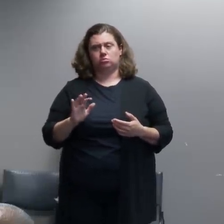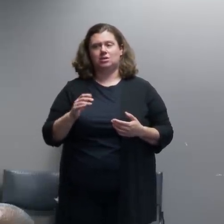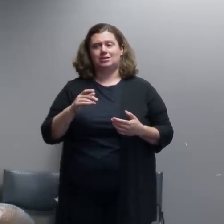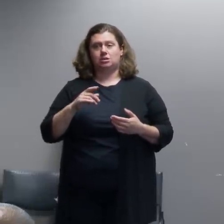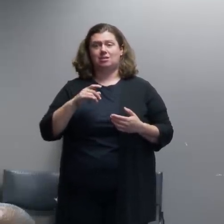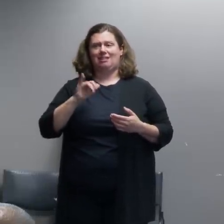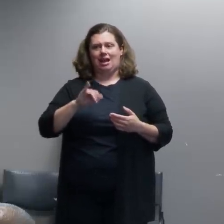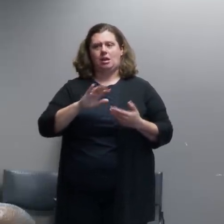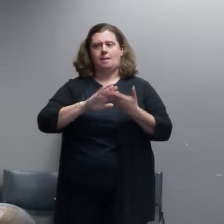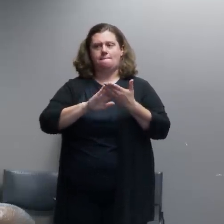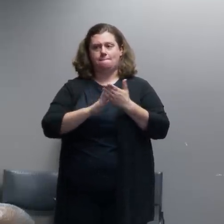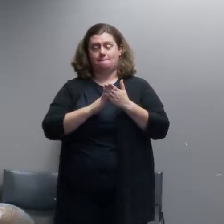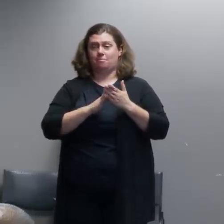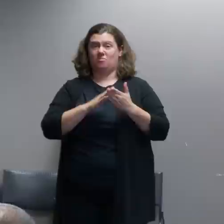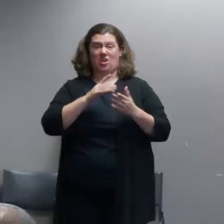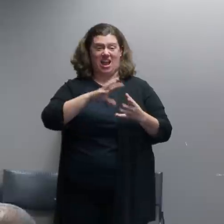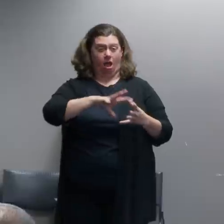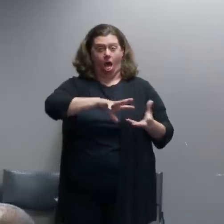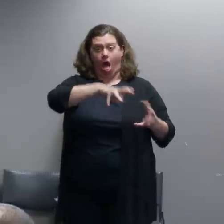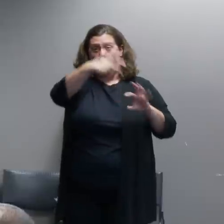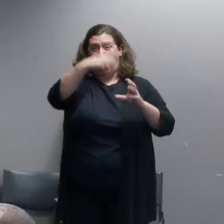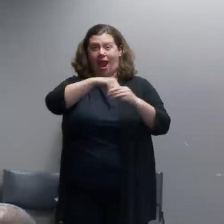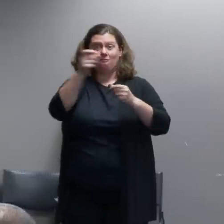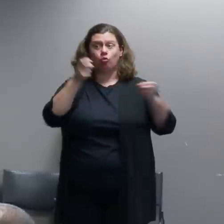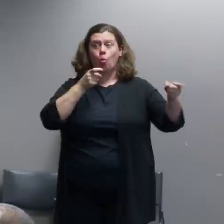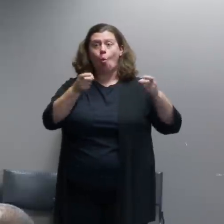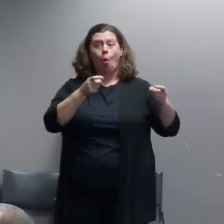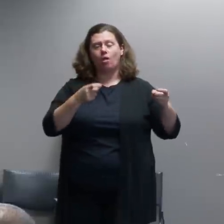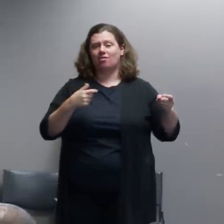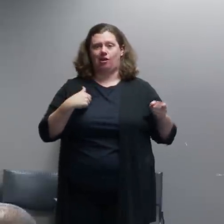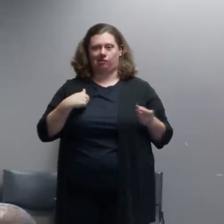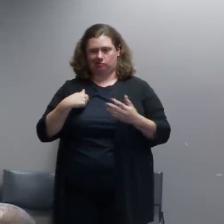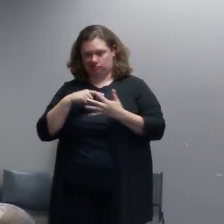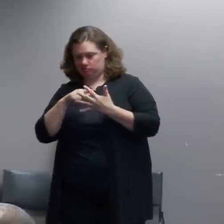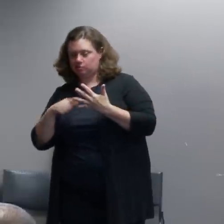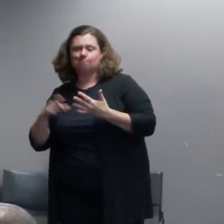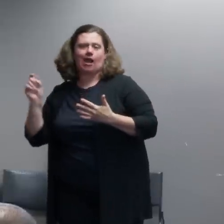hand that that's really about the only option left.